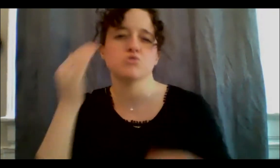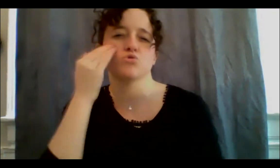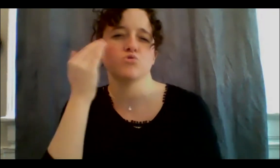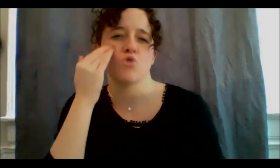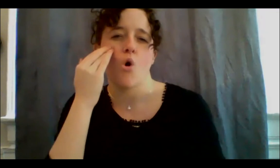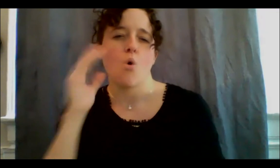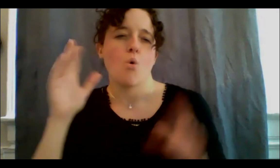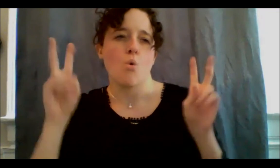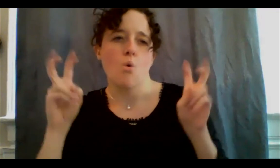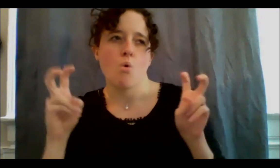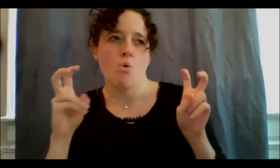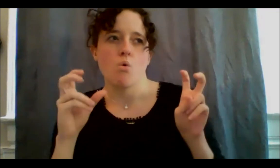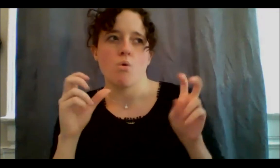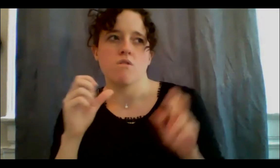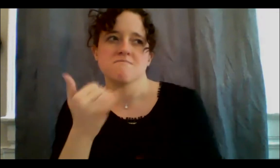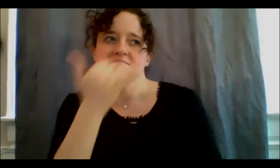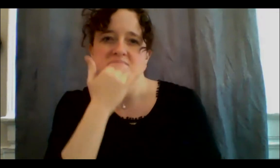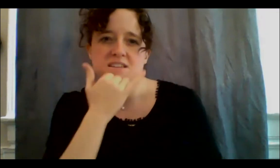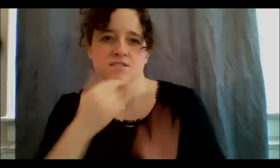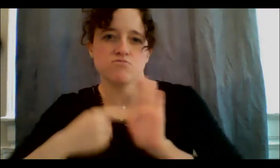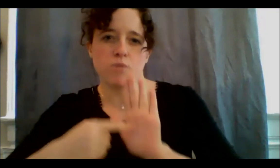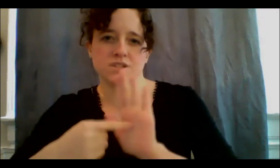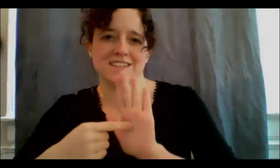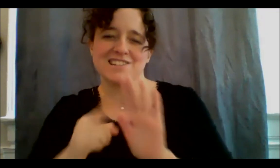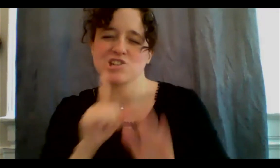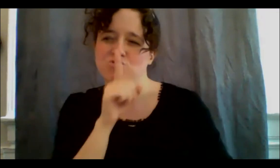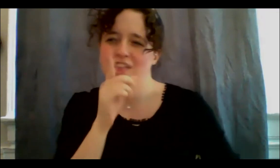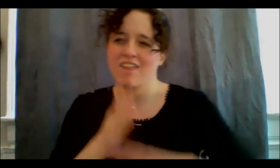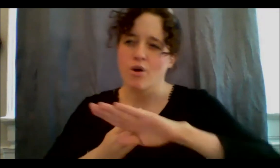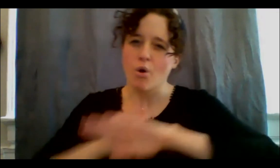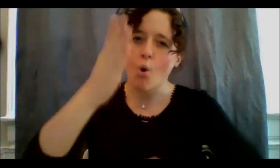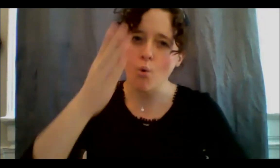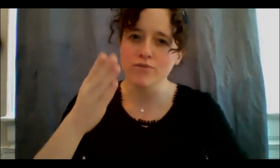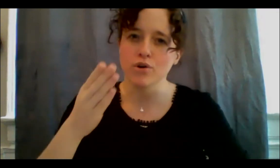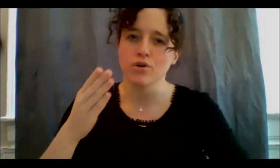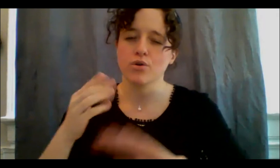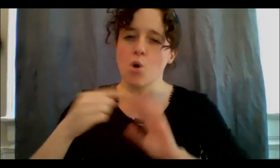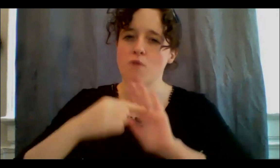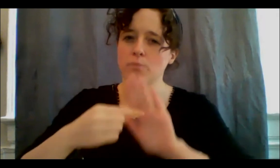over-representation of Indigenous people and people of colour, inside Canada's